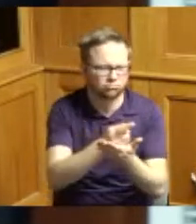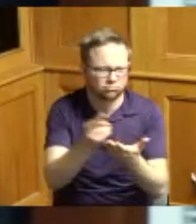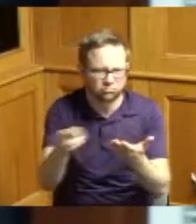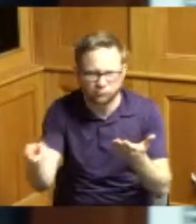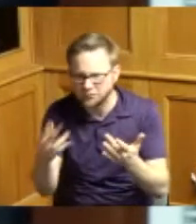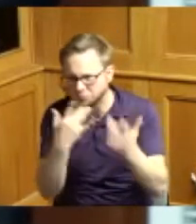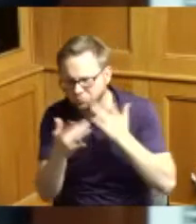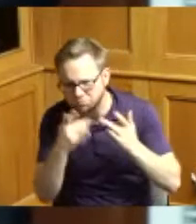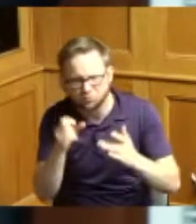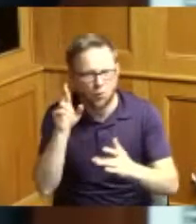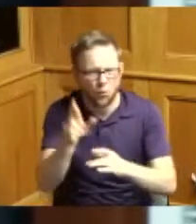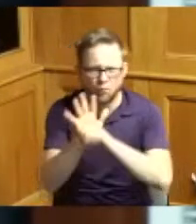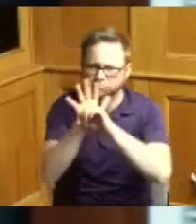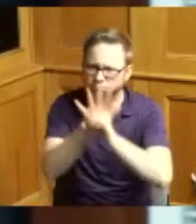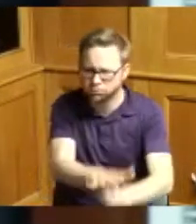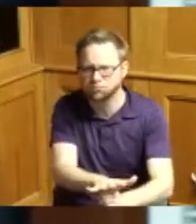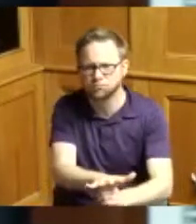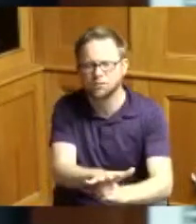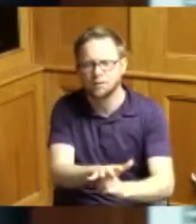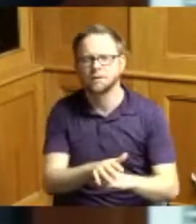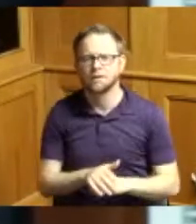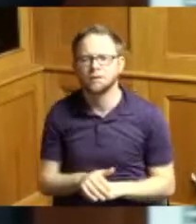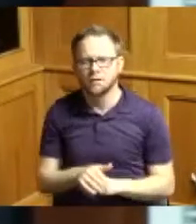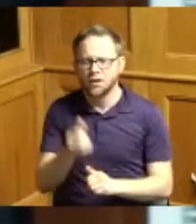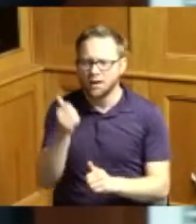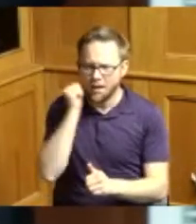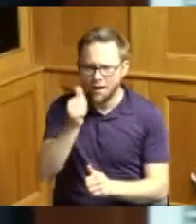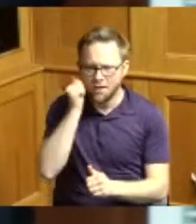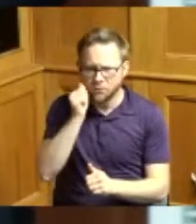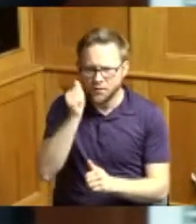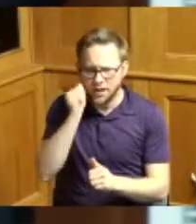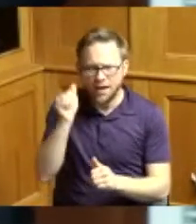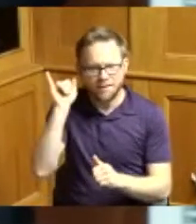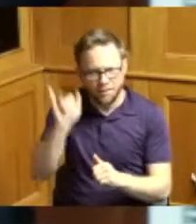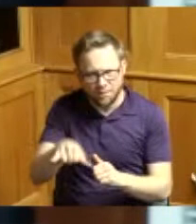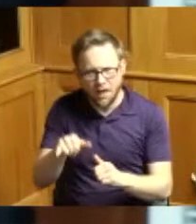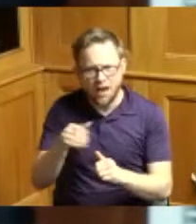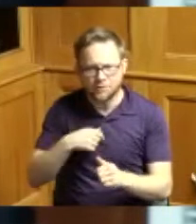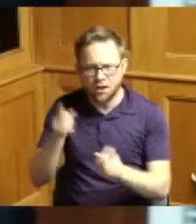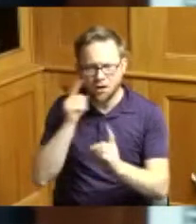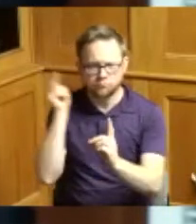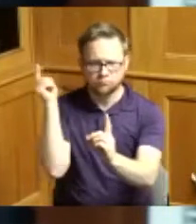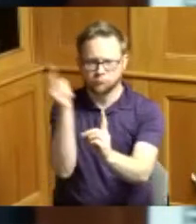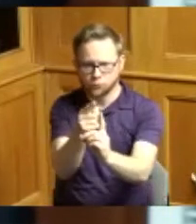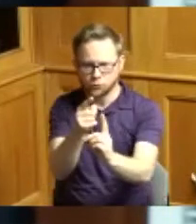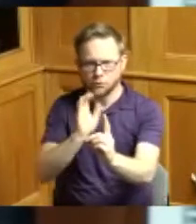work that we do we should every day have that as our sense of urgent priority to make sure that if